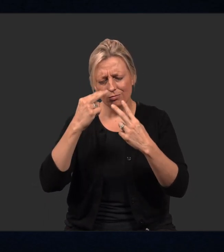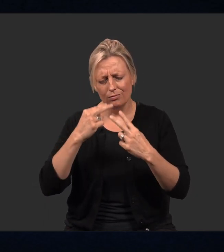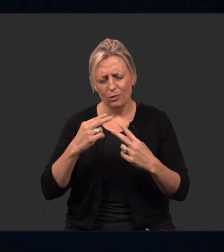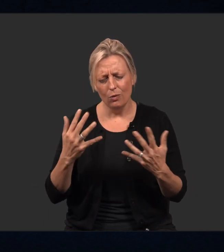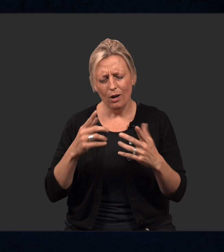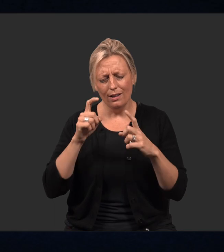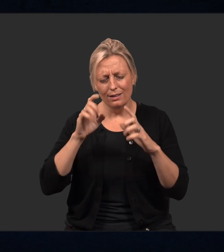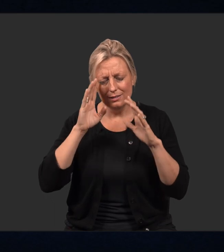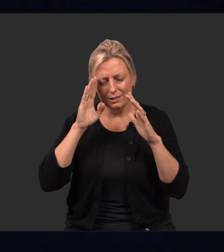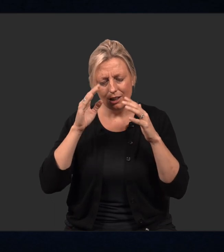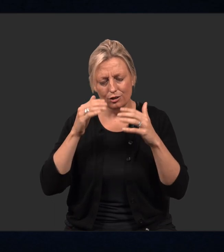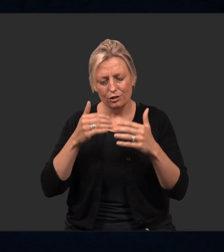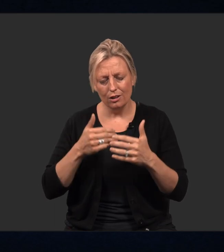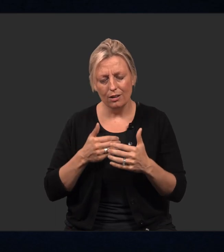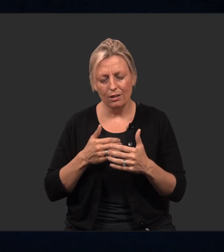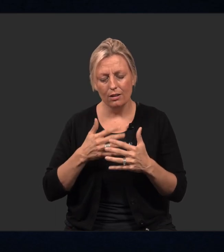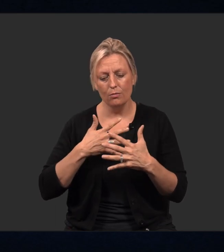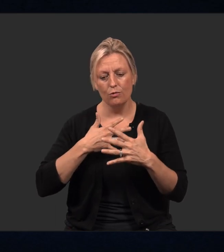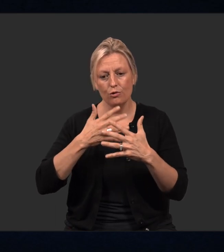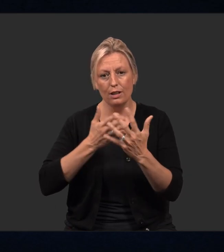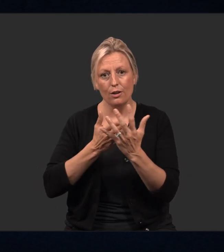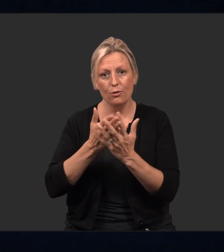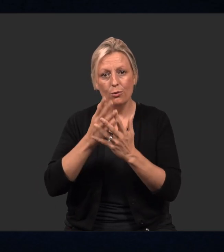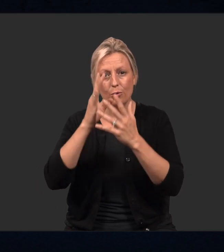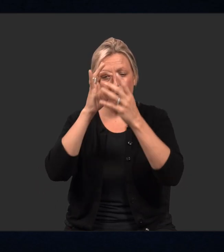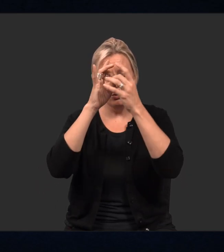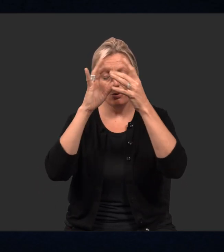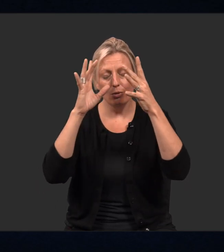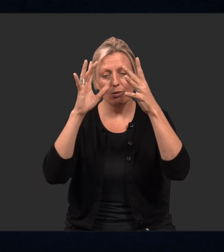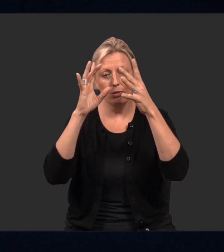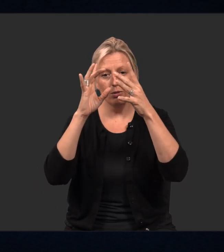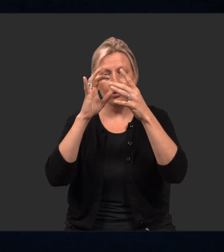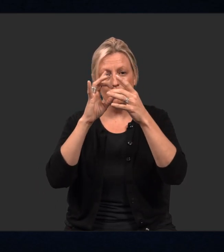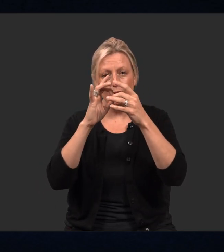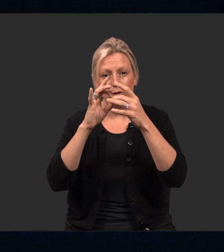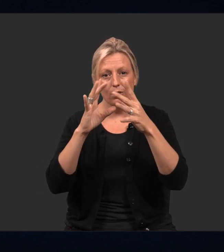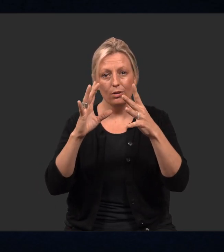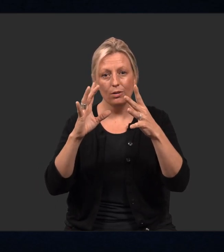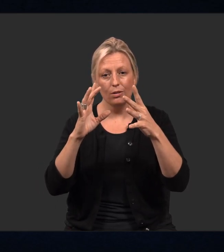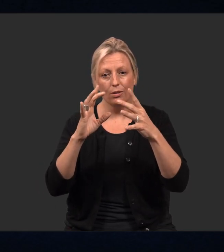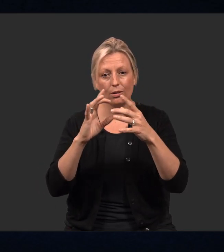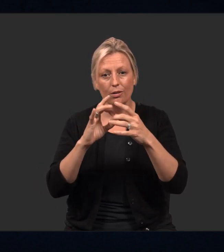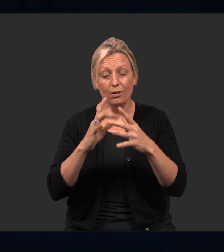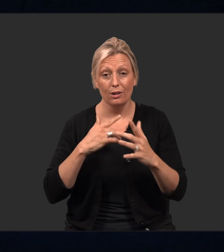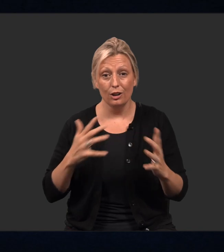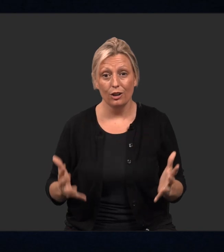Look inside and center yourself. Breathe, as you let go of any tensions.